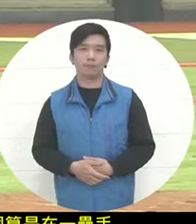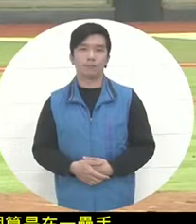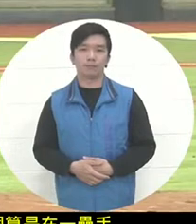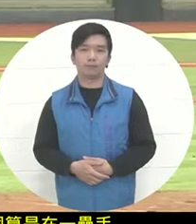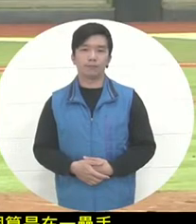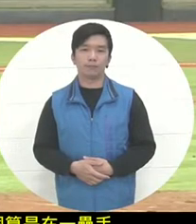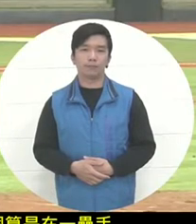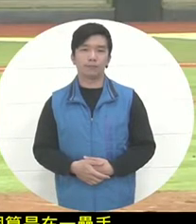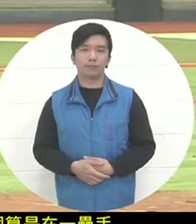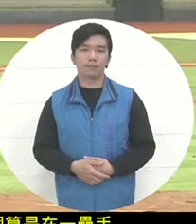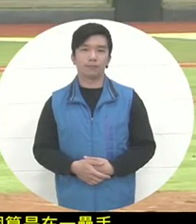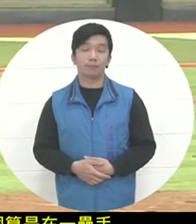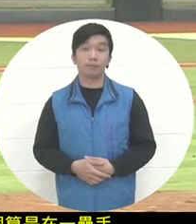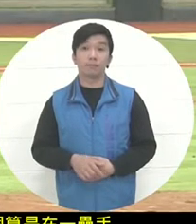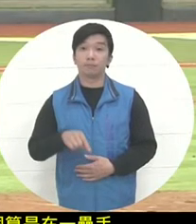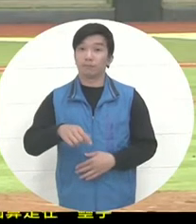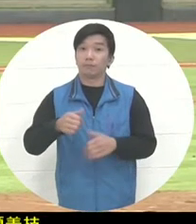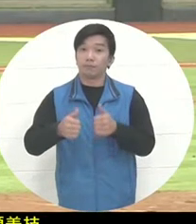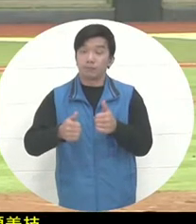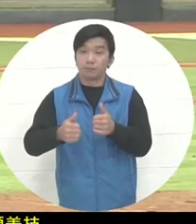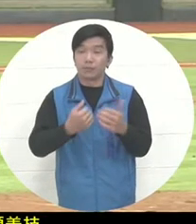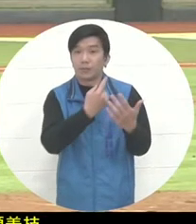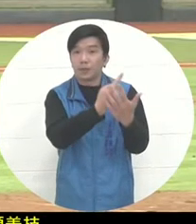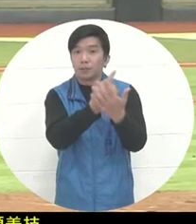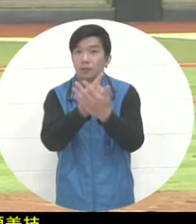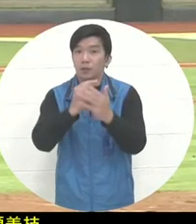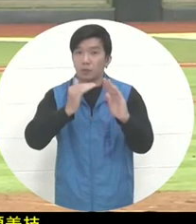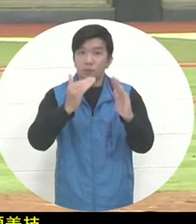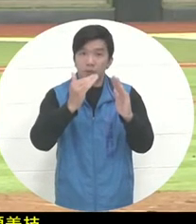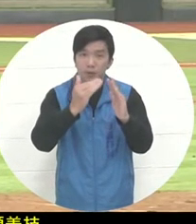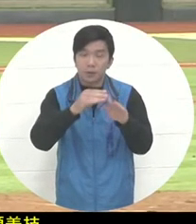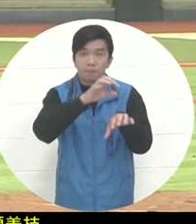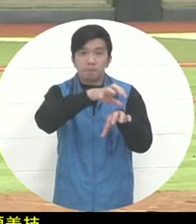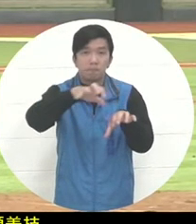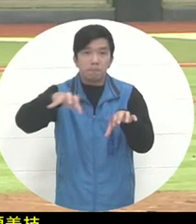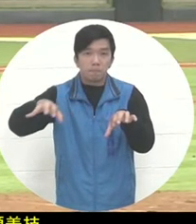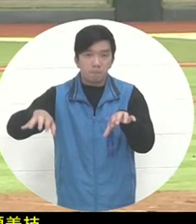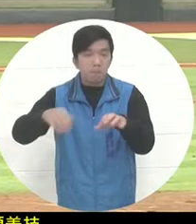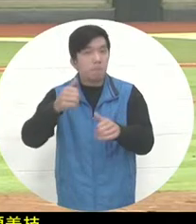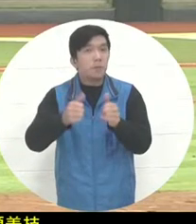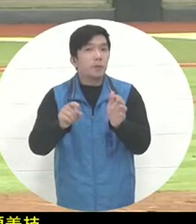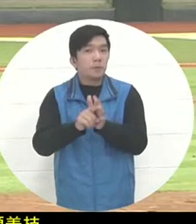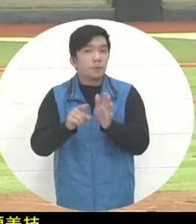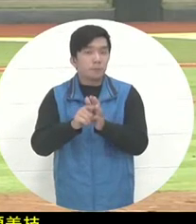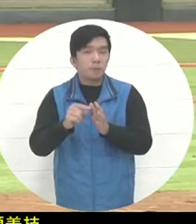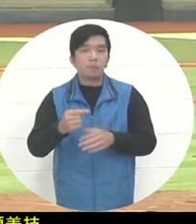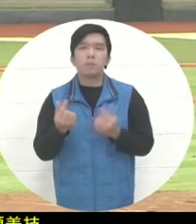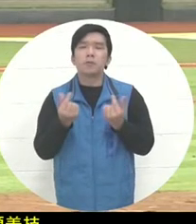Of course, this game will be about the game process of each team. It is not difficult to find that it is the same as in baseball at all levels.